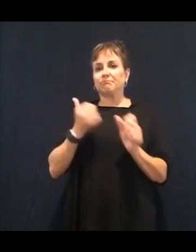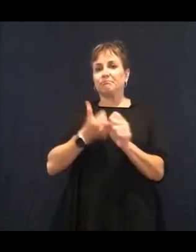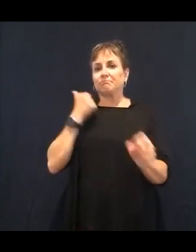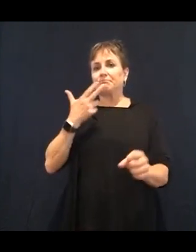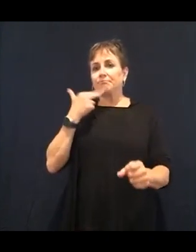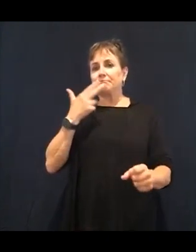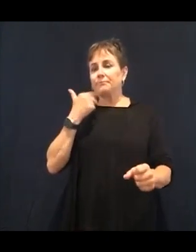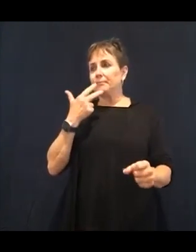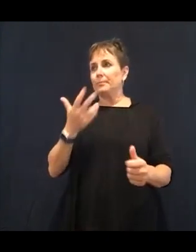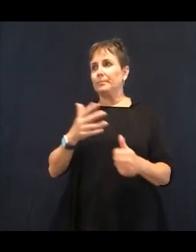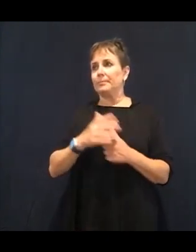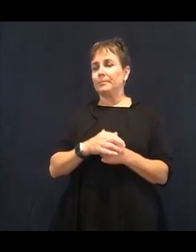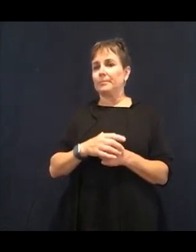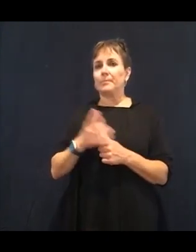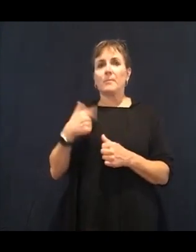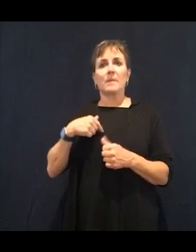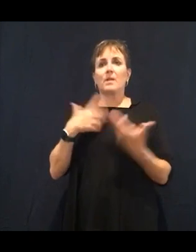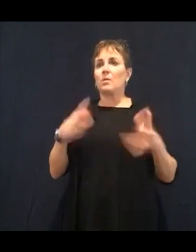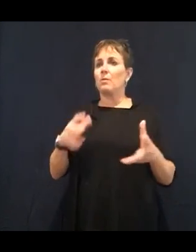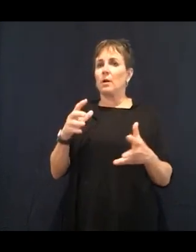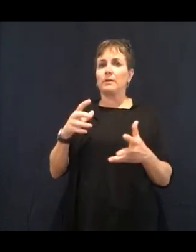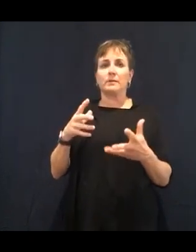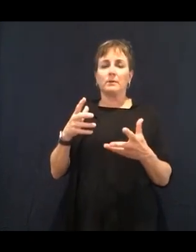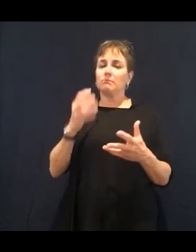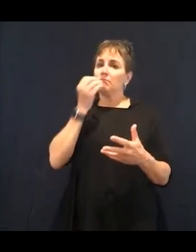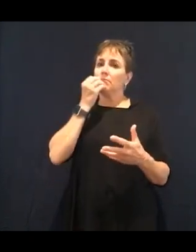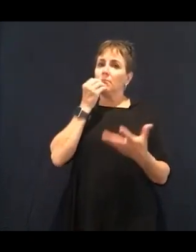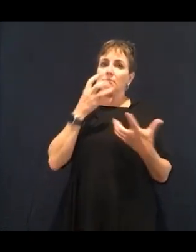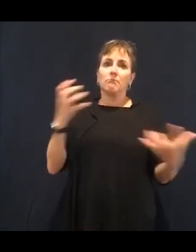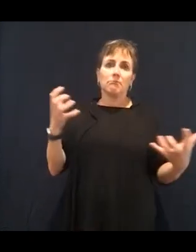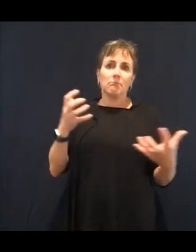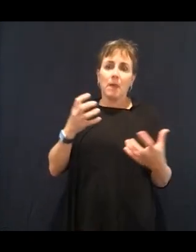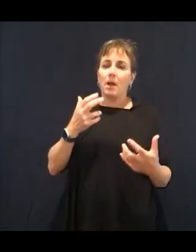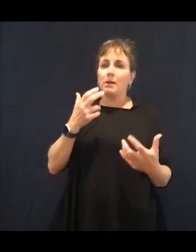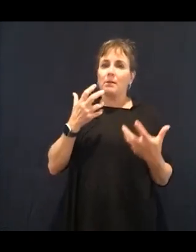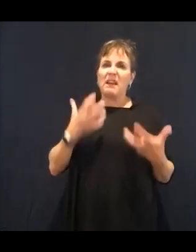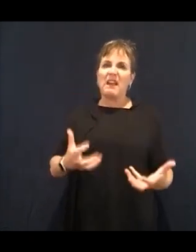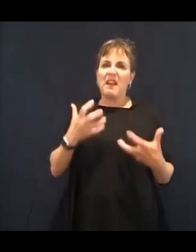huge one because a lot of people don't realize when they start their day off with